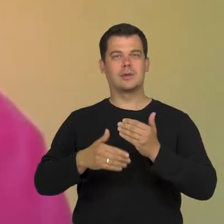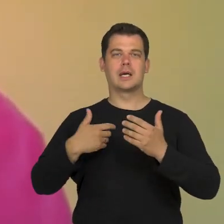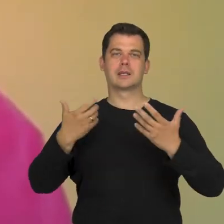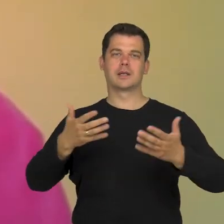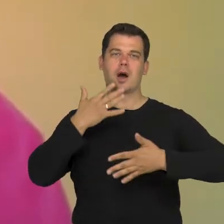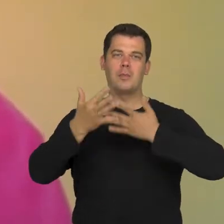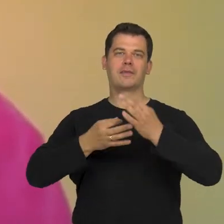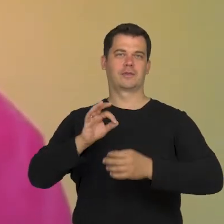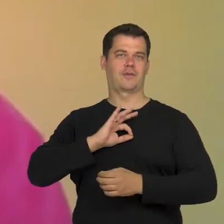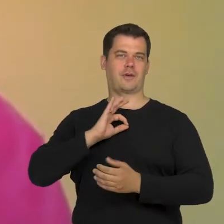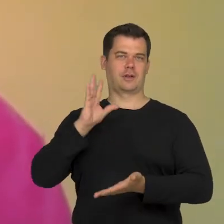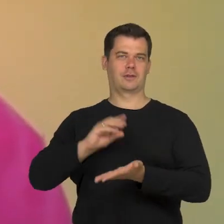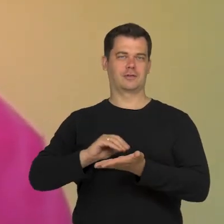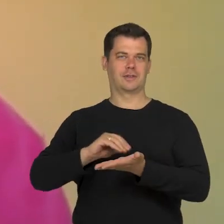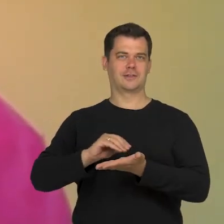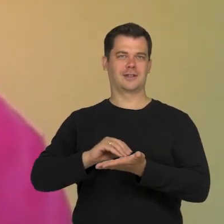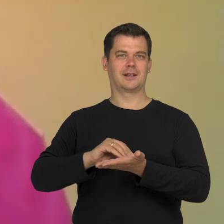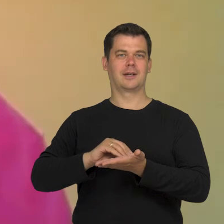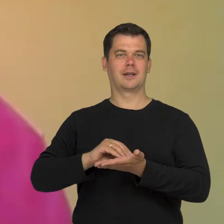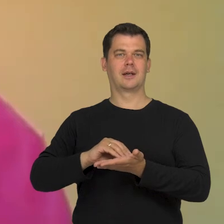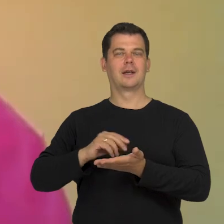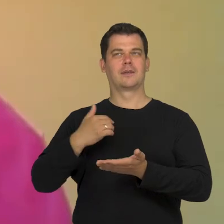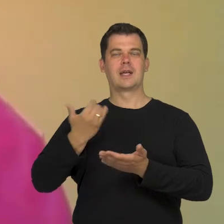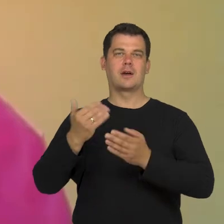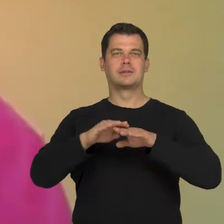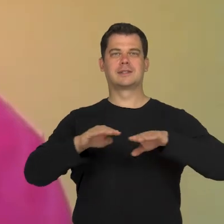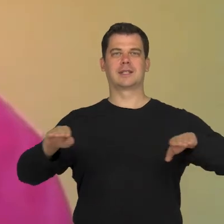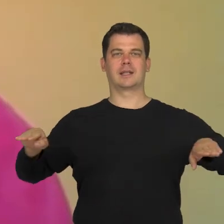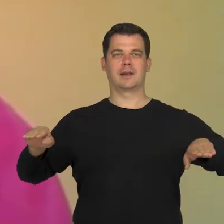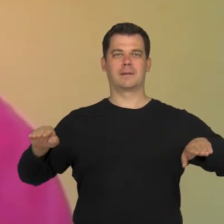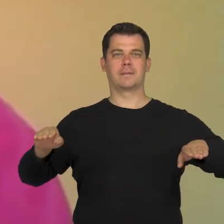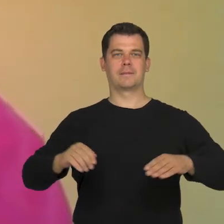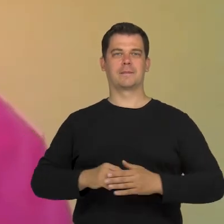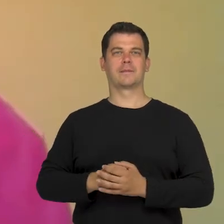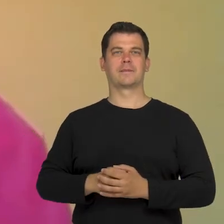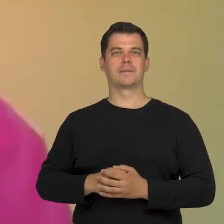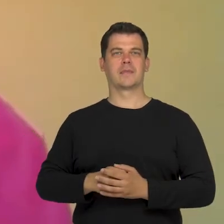about my experience of being on the sage as a 13 year-old